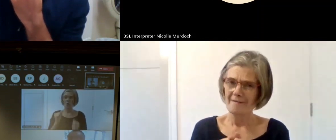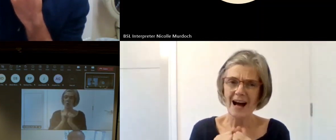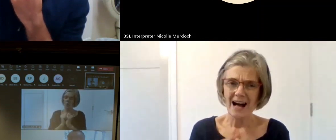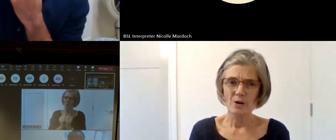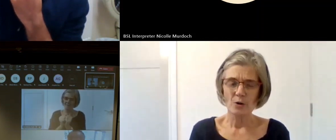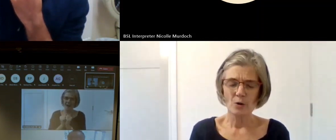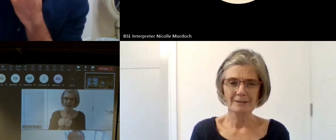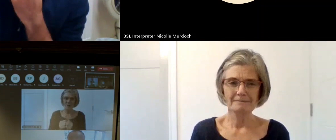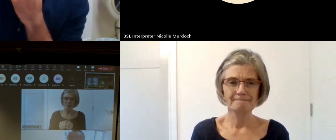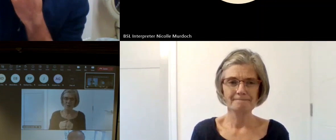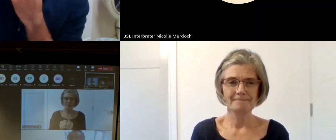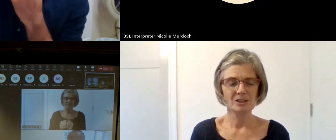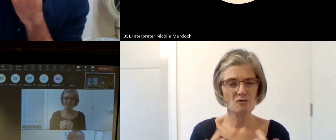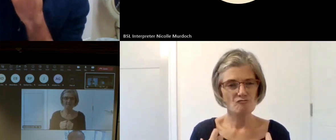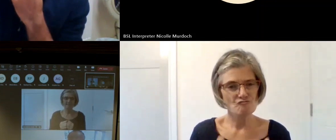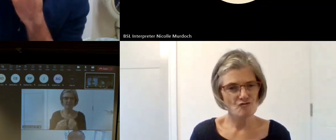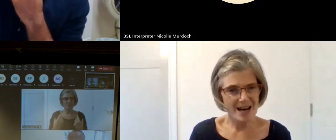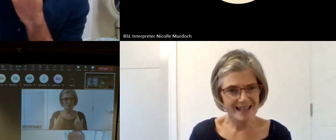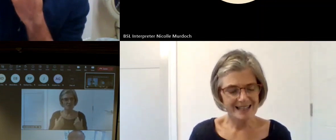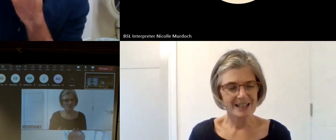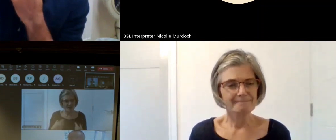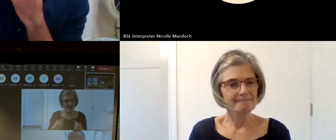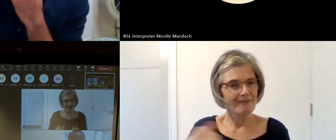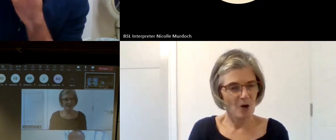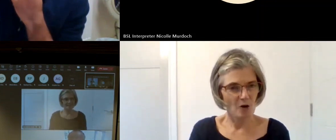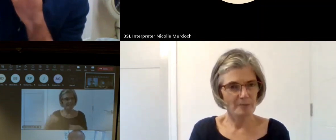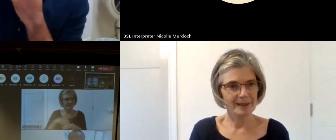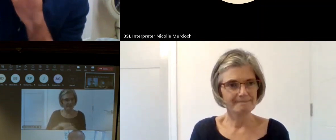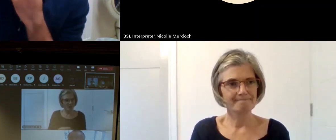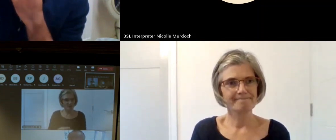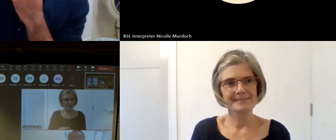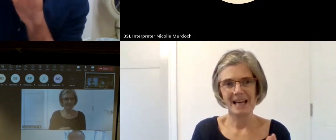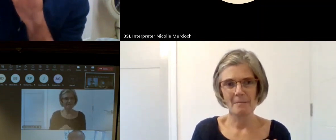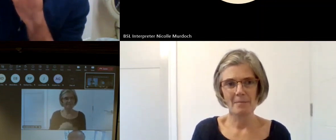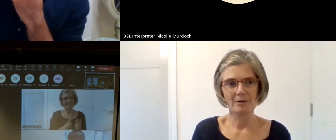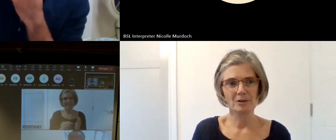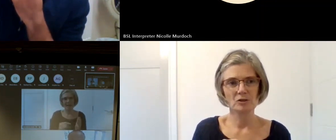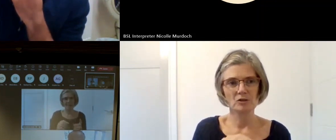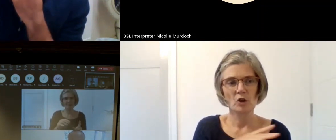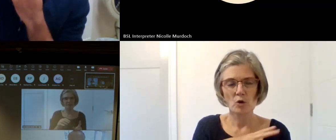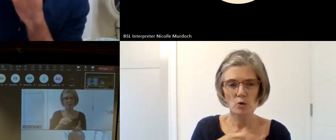better our social media is and our website and the research that happens around our collection